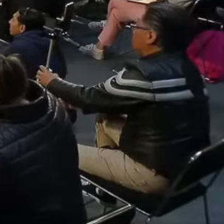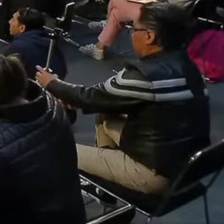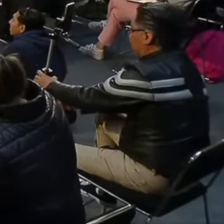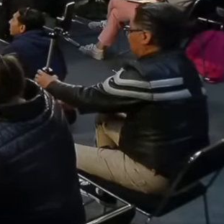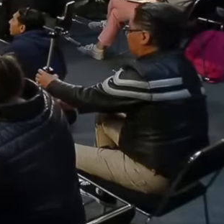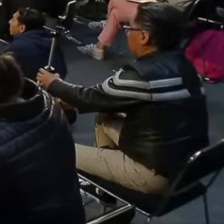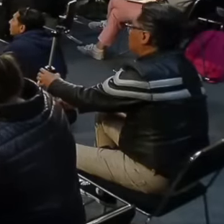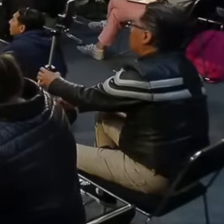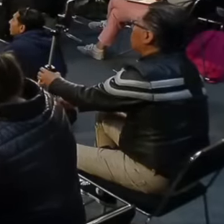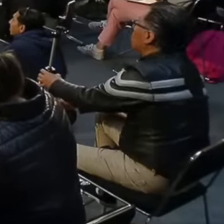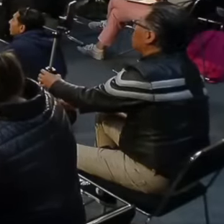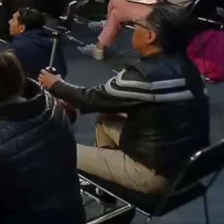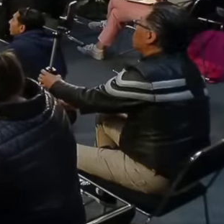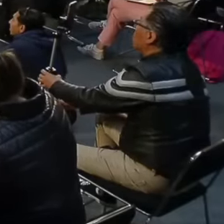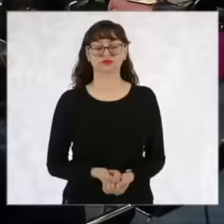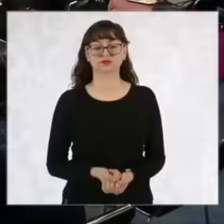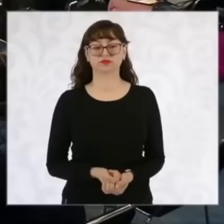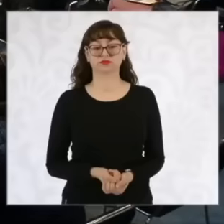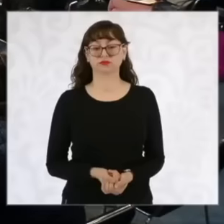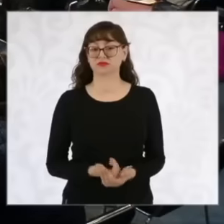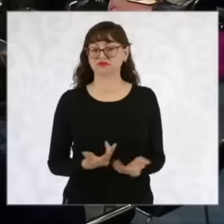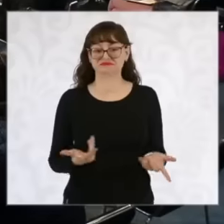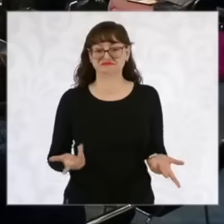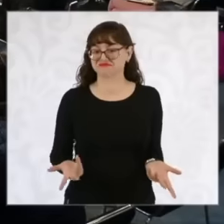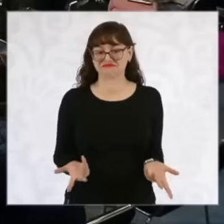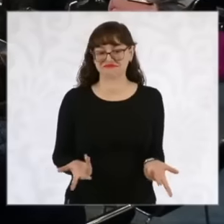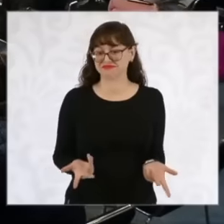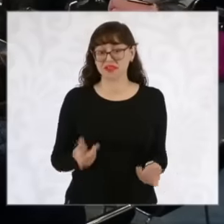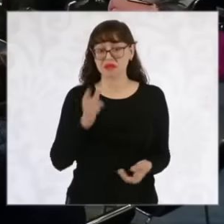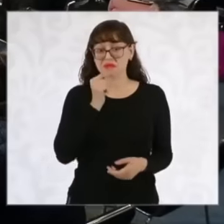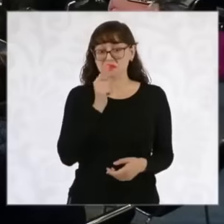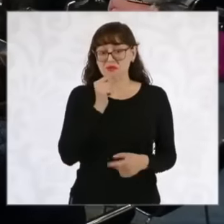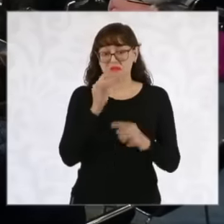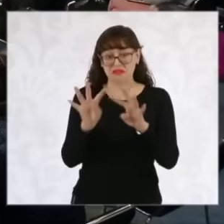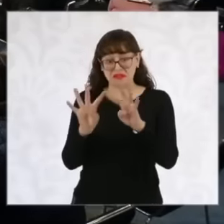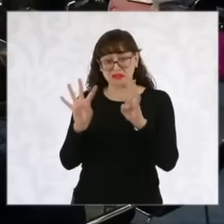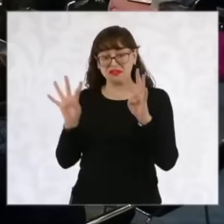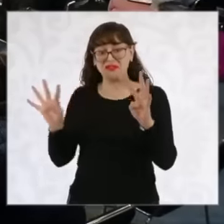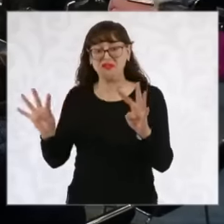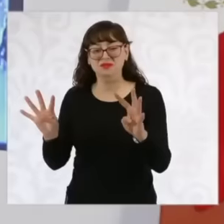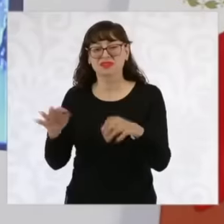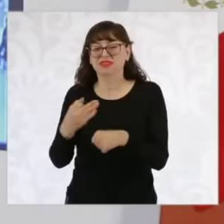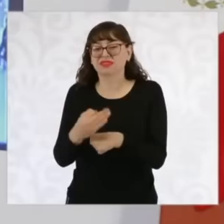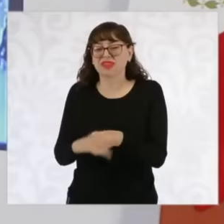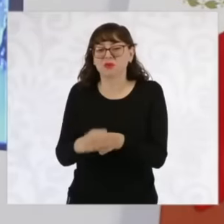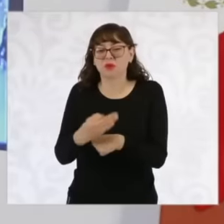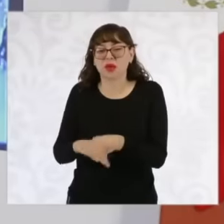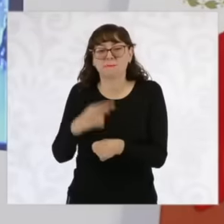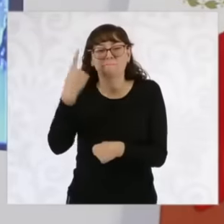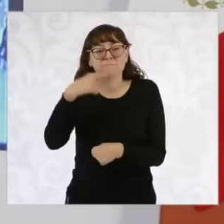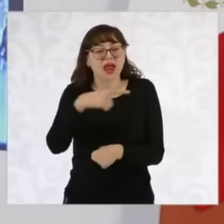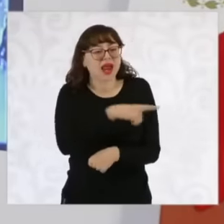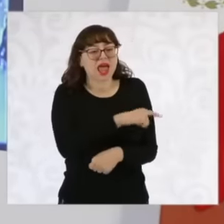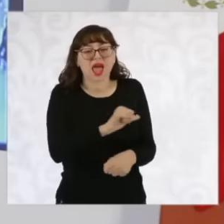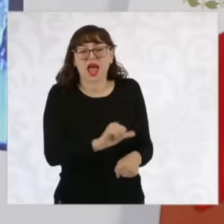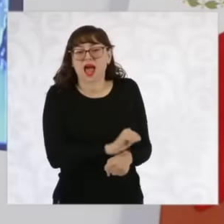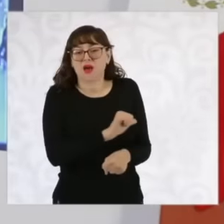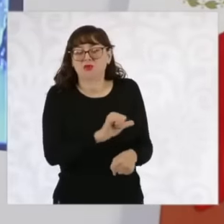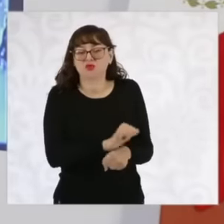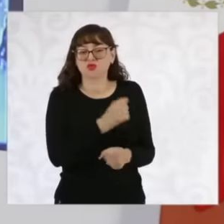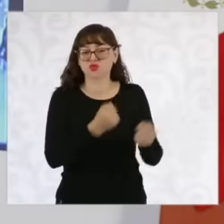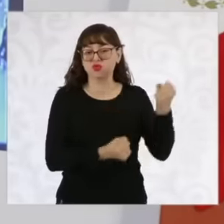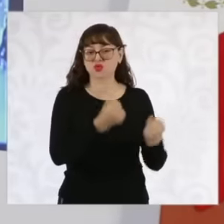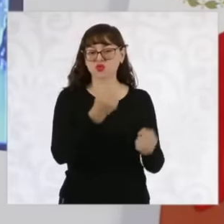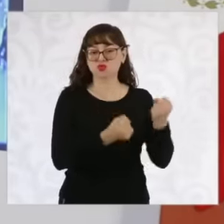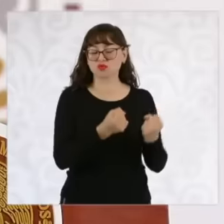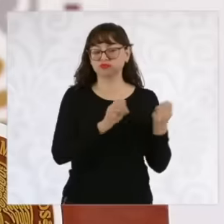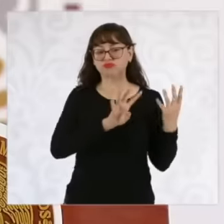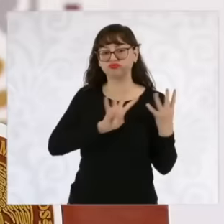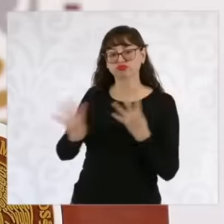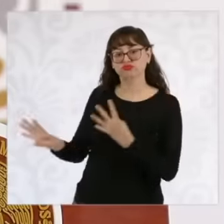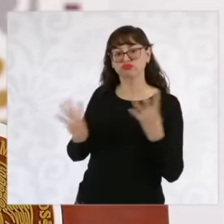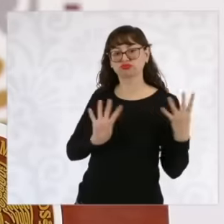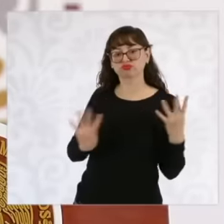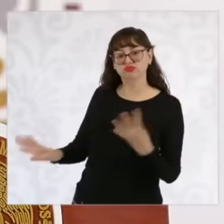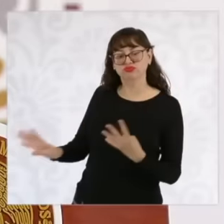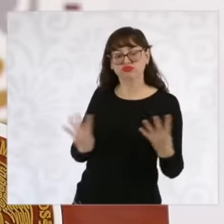yes. They look at a moment where they are entering and then immediately